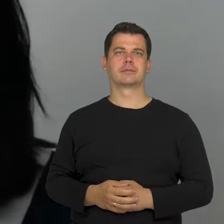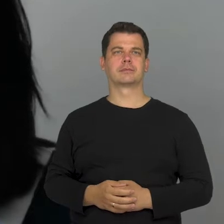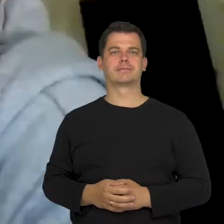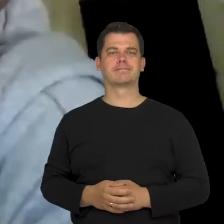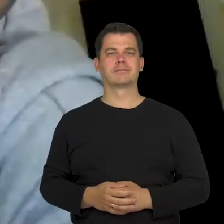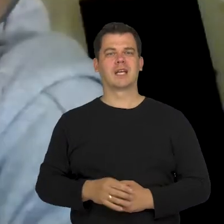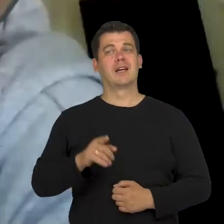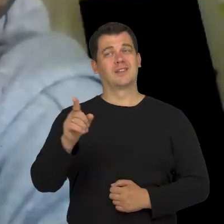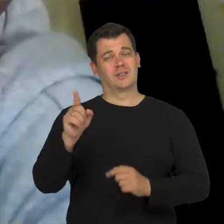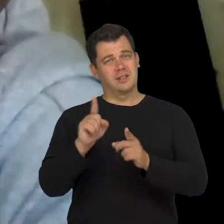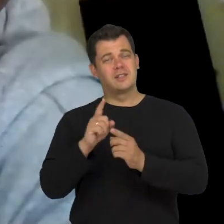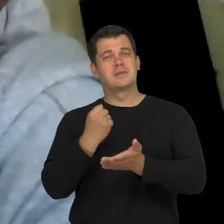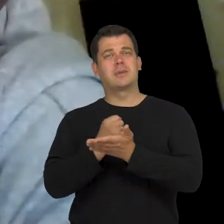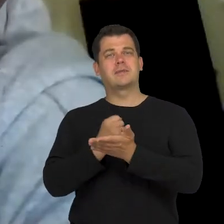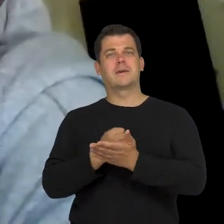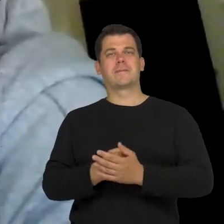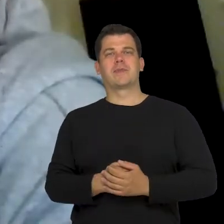I think that this is also an issue